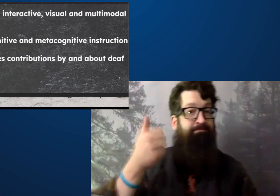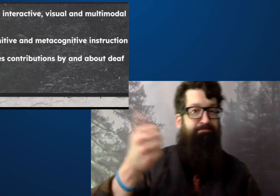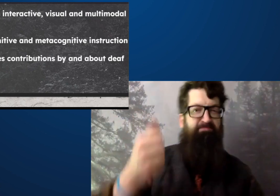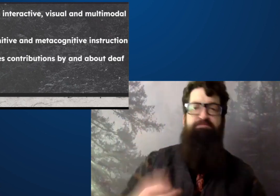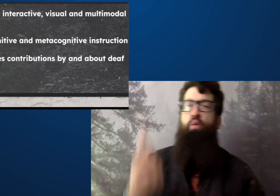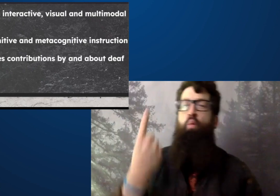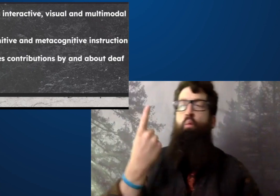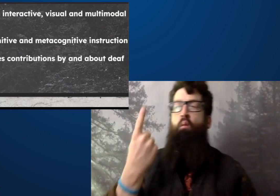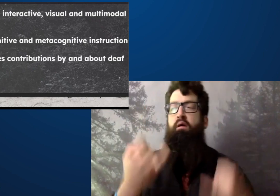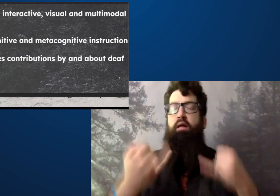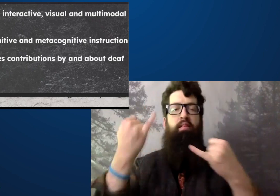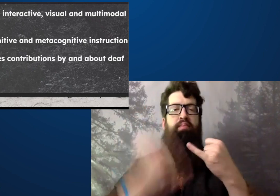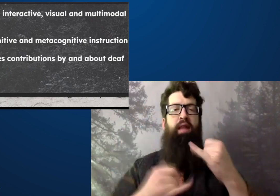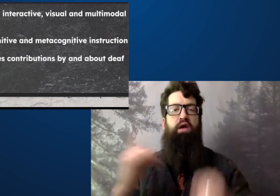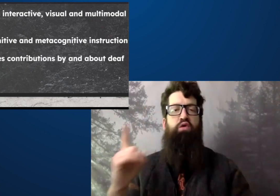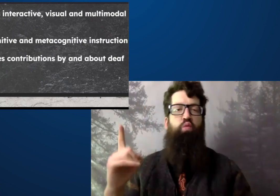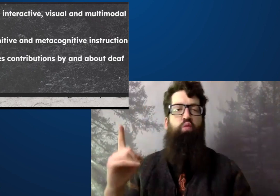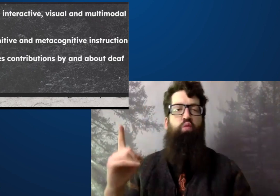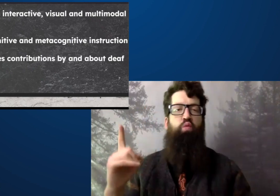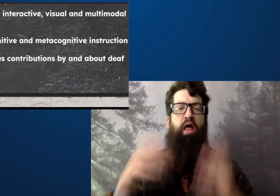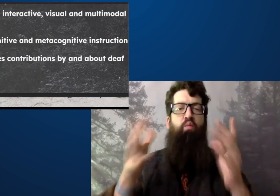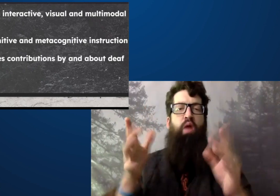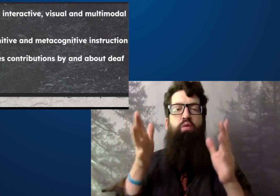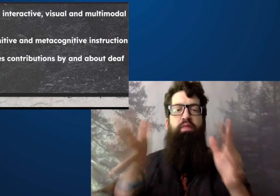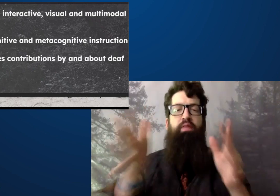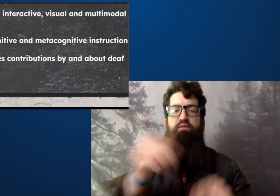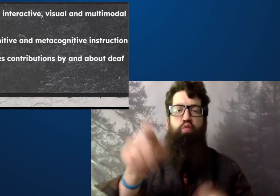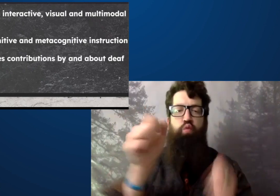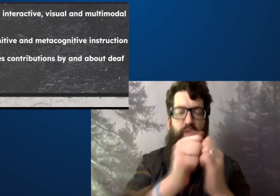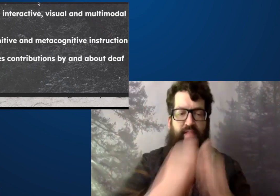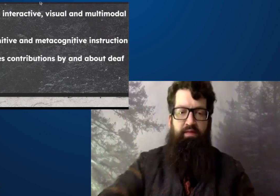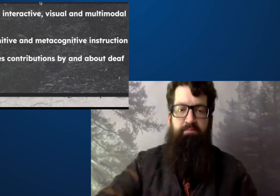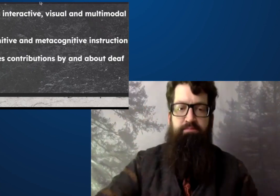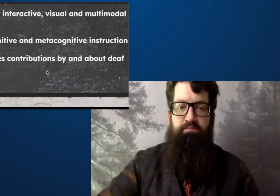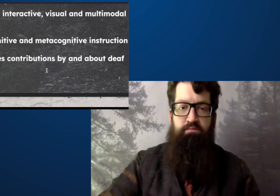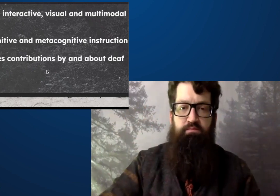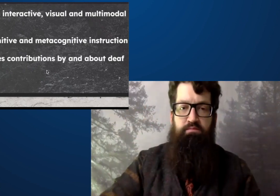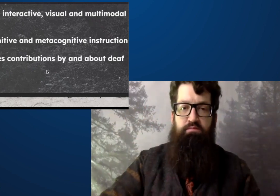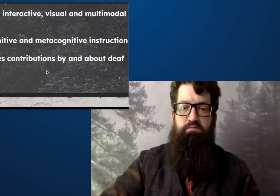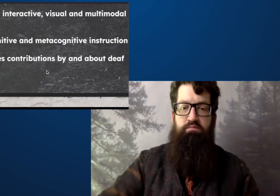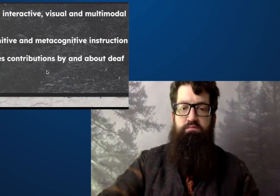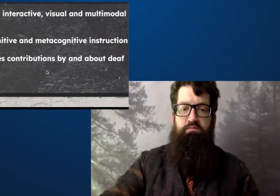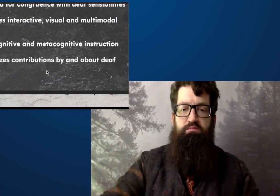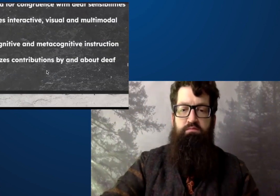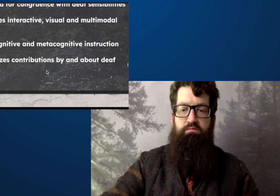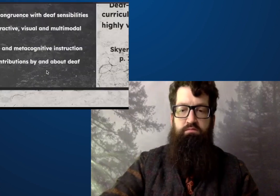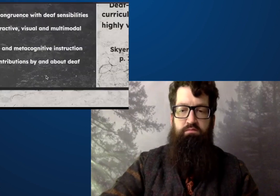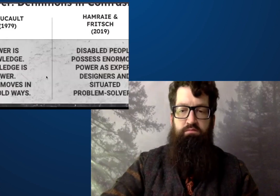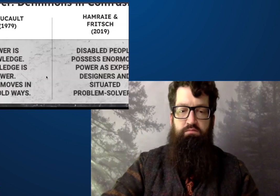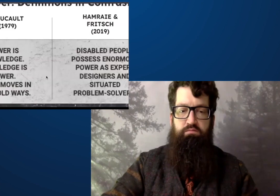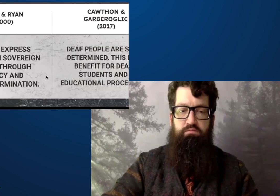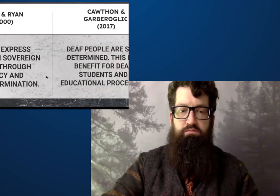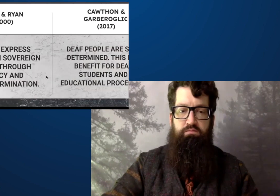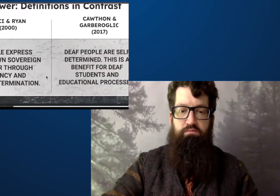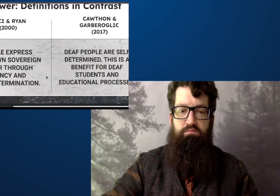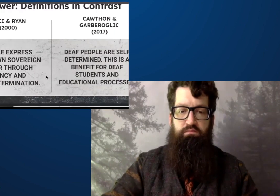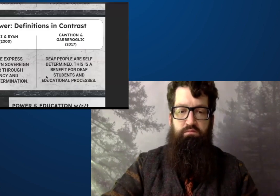This is great. Thank you. One last question, and then I want to give you the floor to the participants.